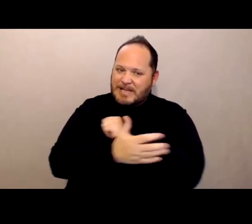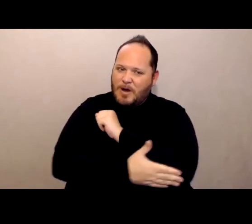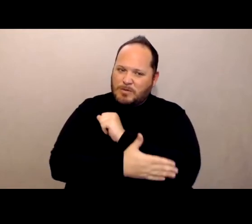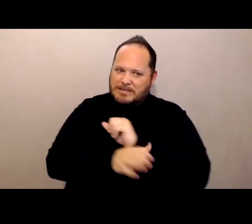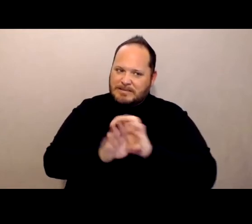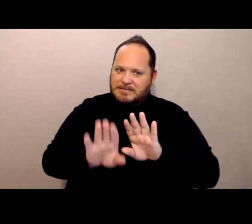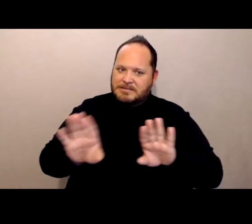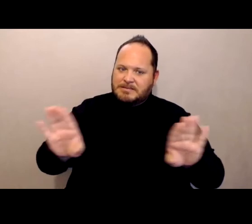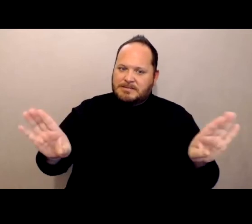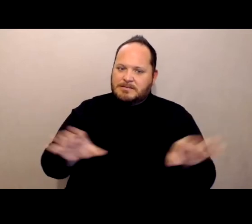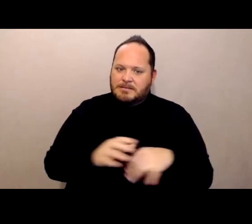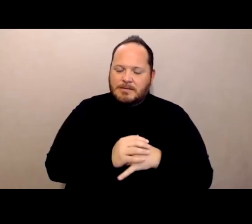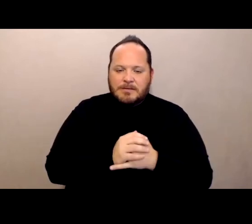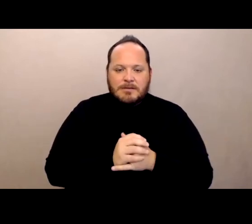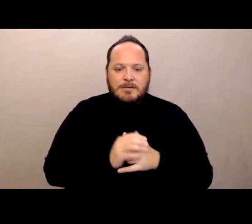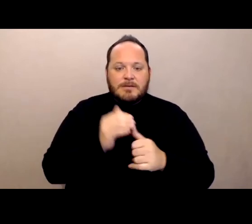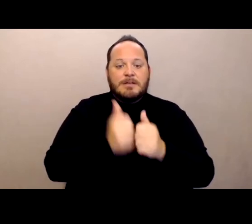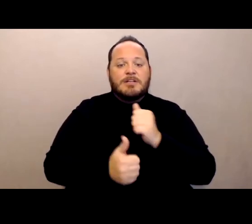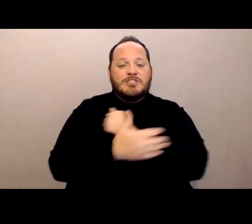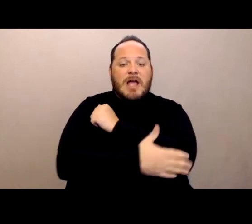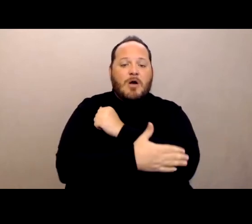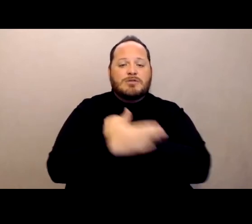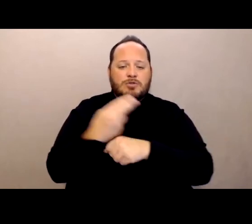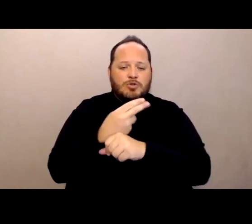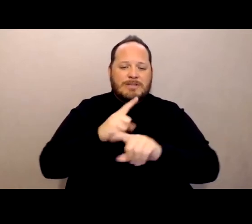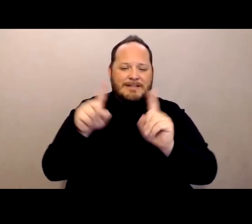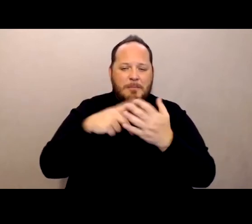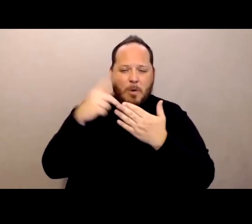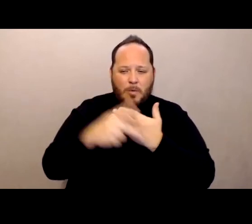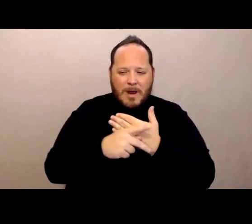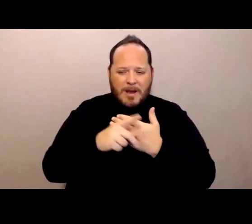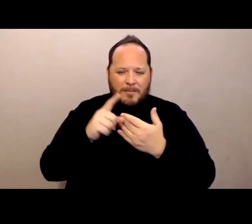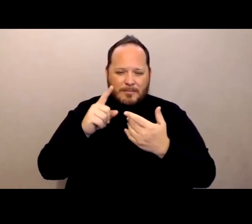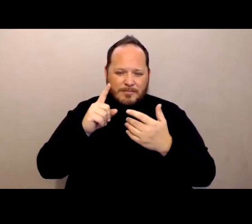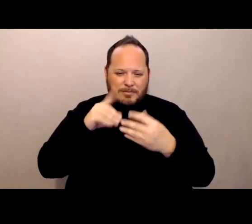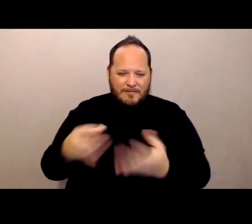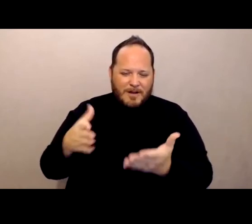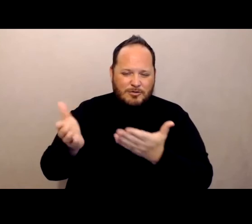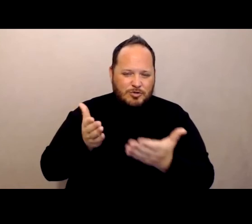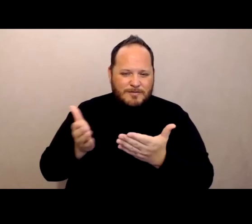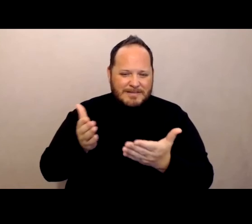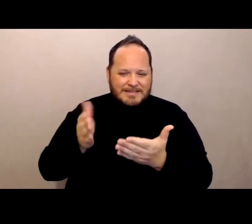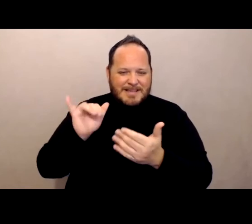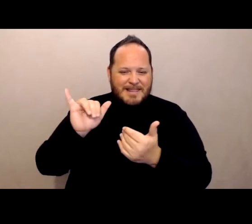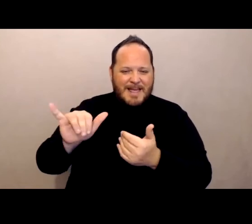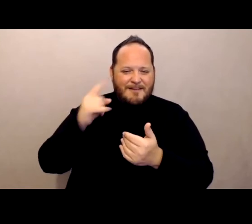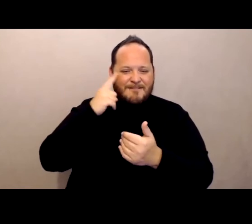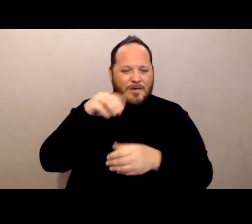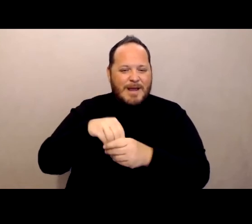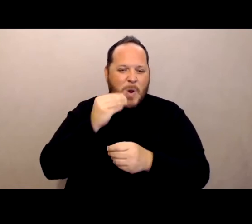and each County is using a different program to service sort of the in-home senior population